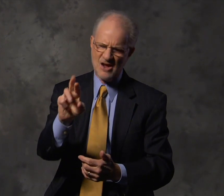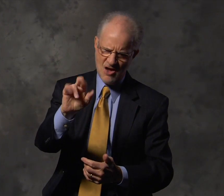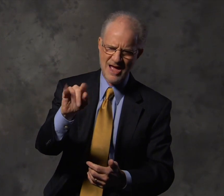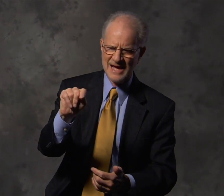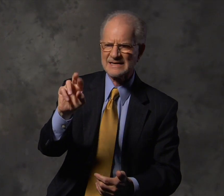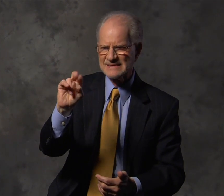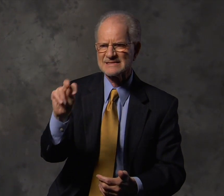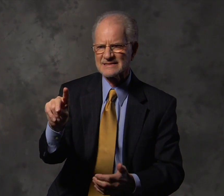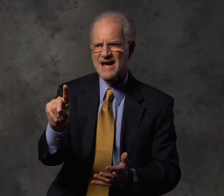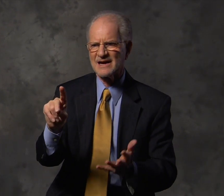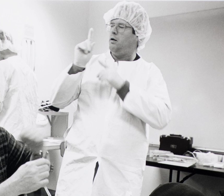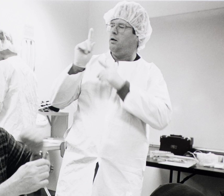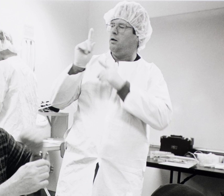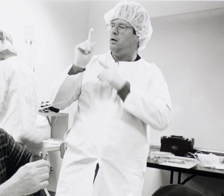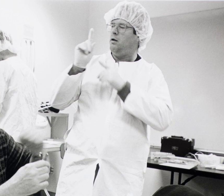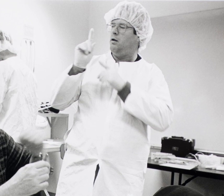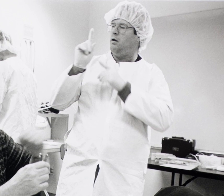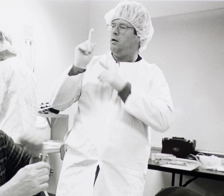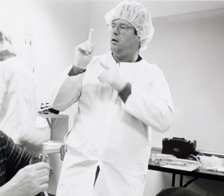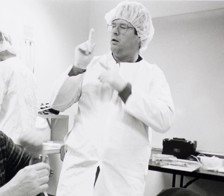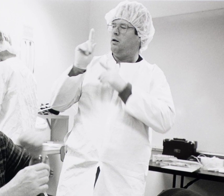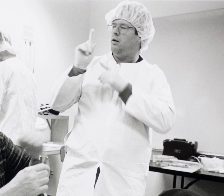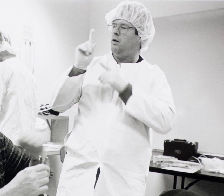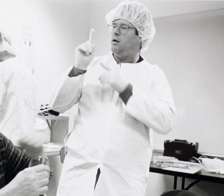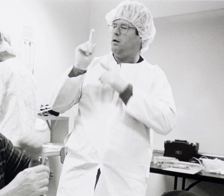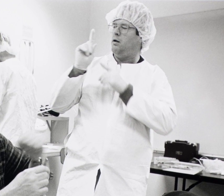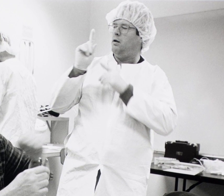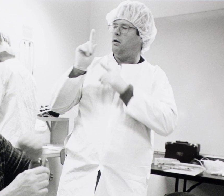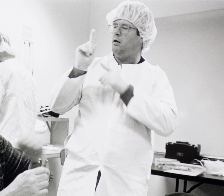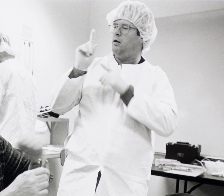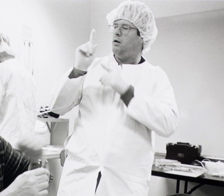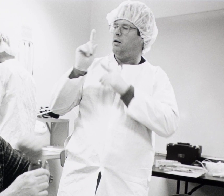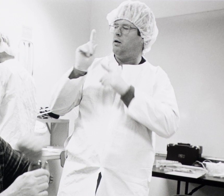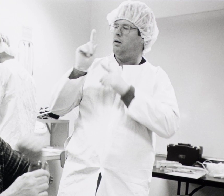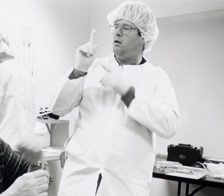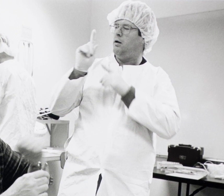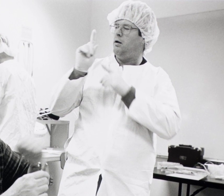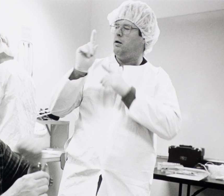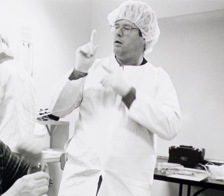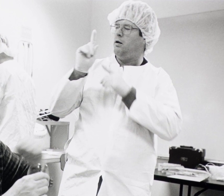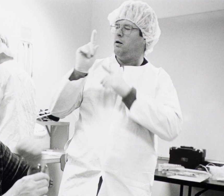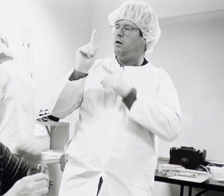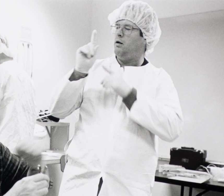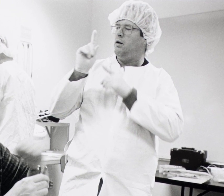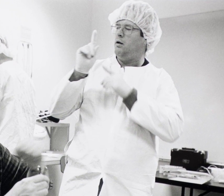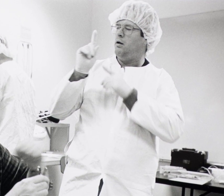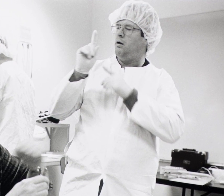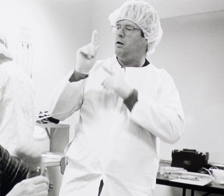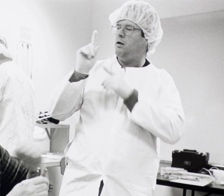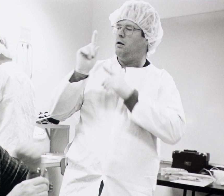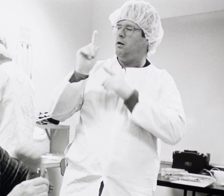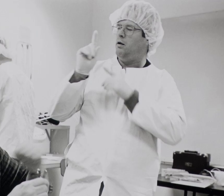ntid at rit and we felt that he could make a huge impact on the